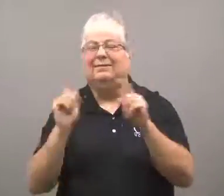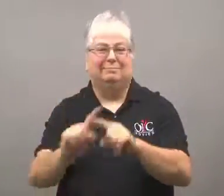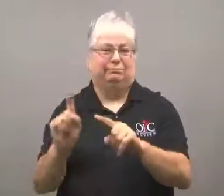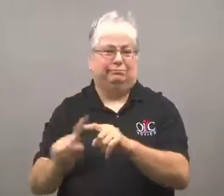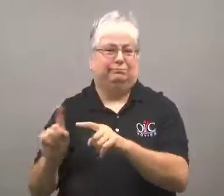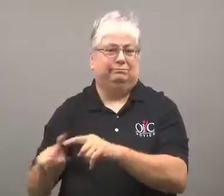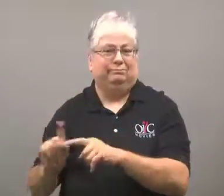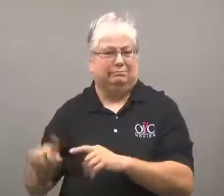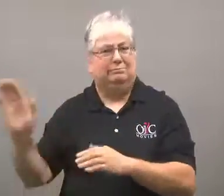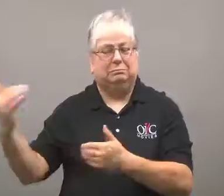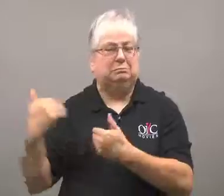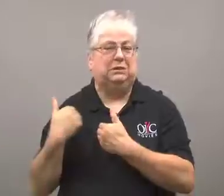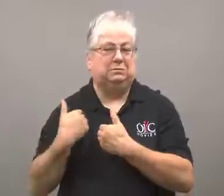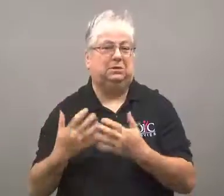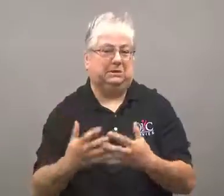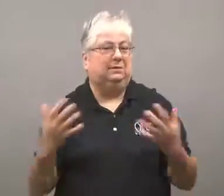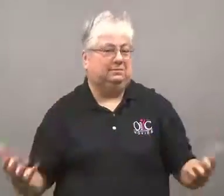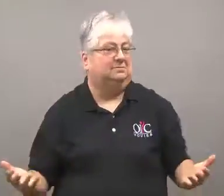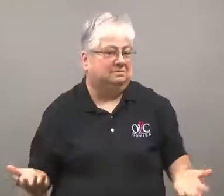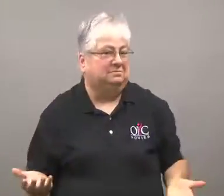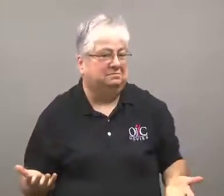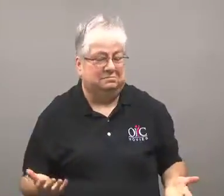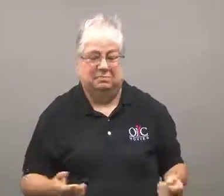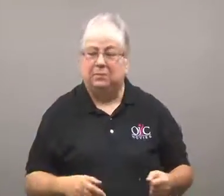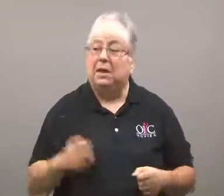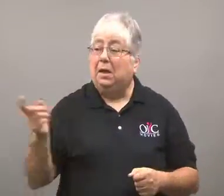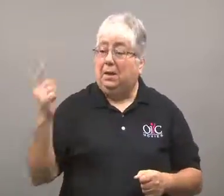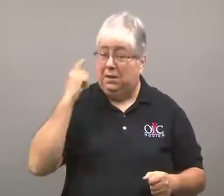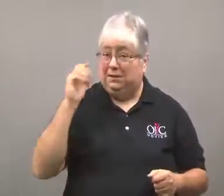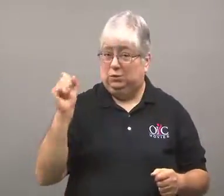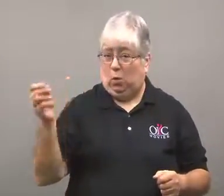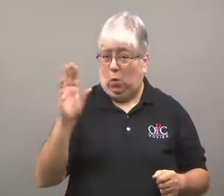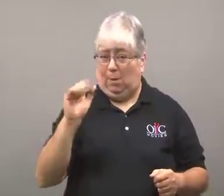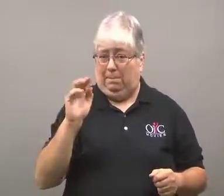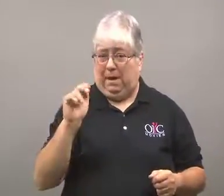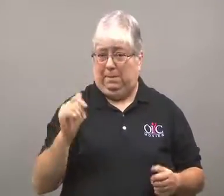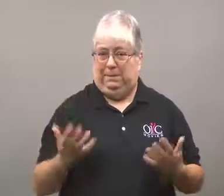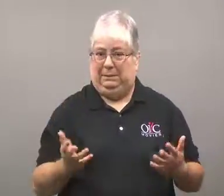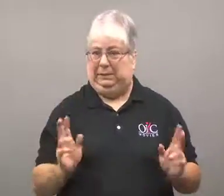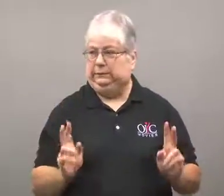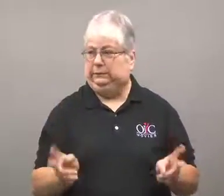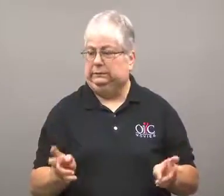There are a lot of responsibilities.